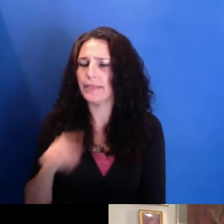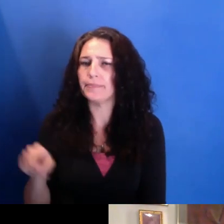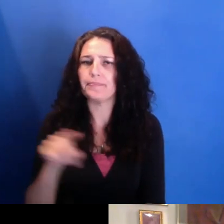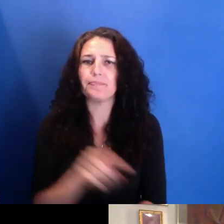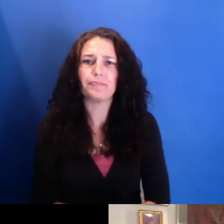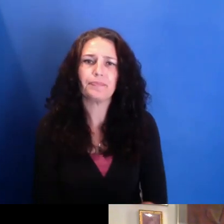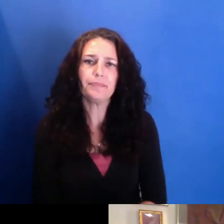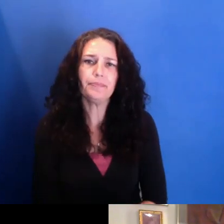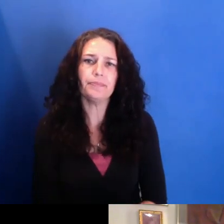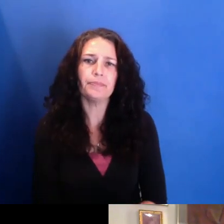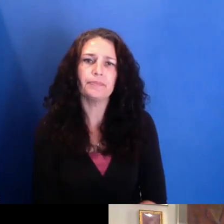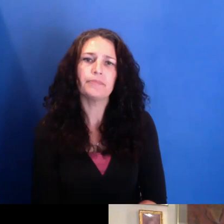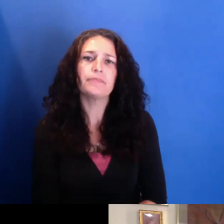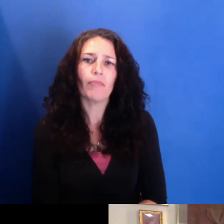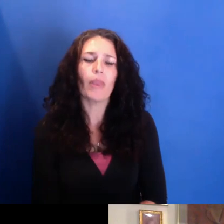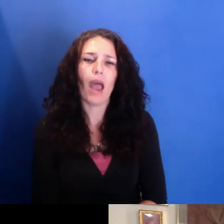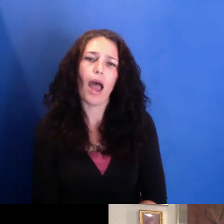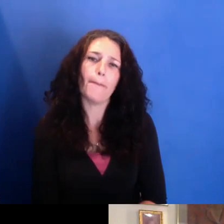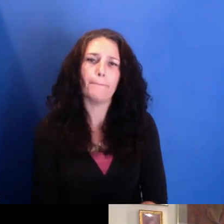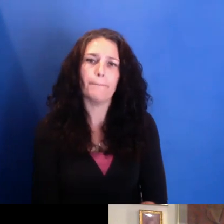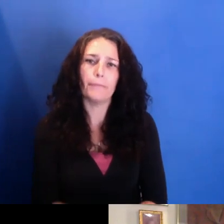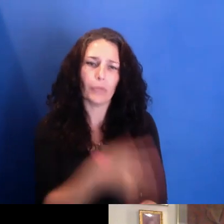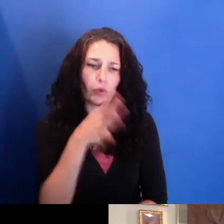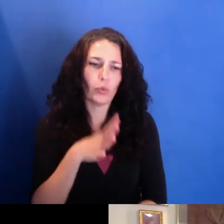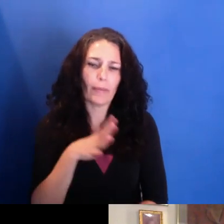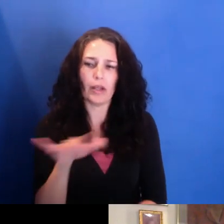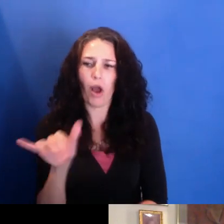who also were--